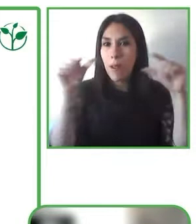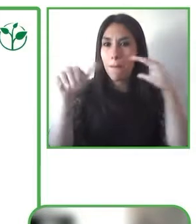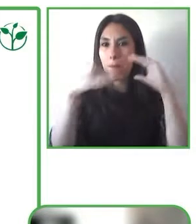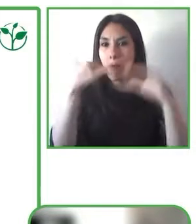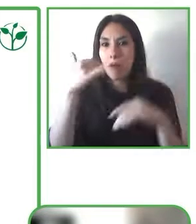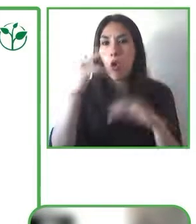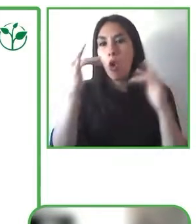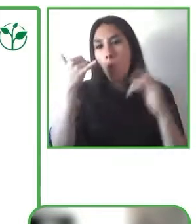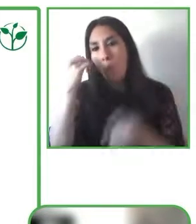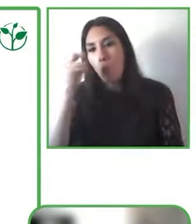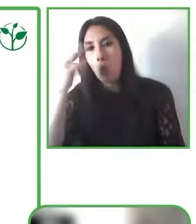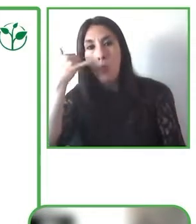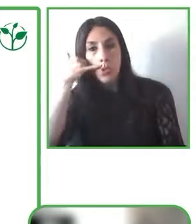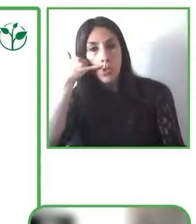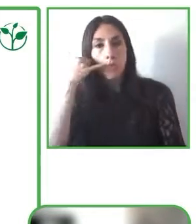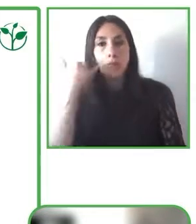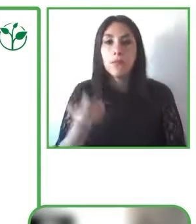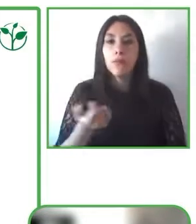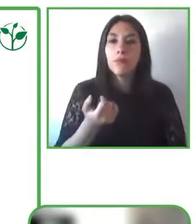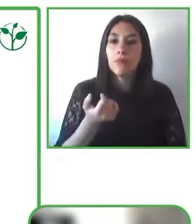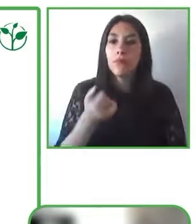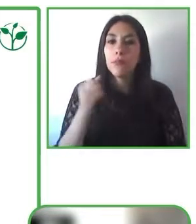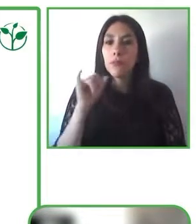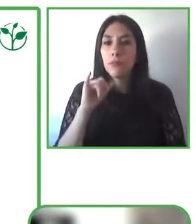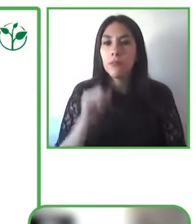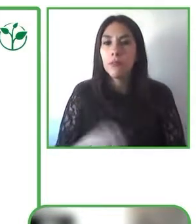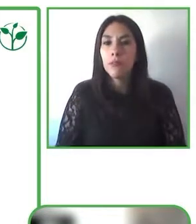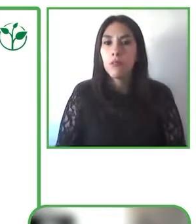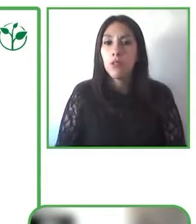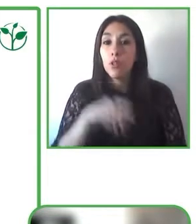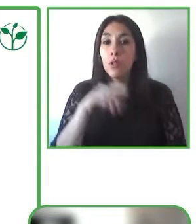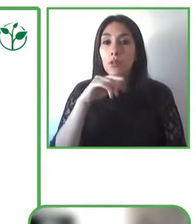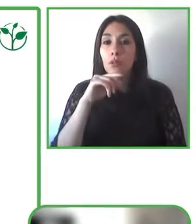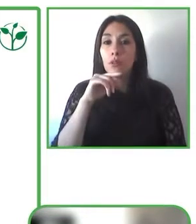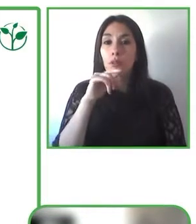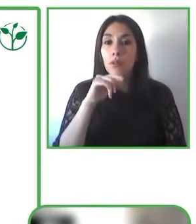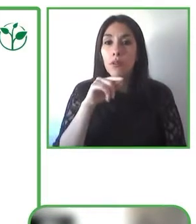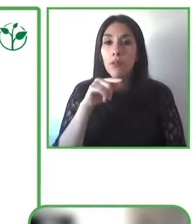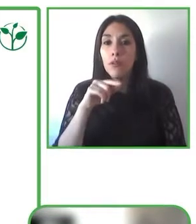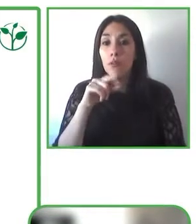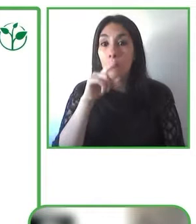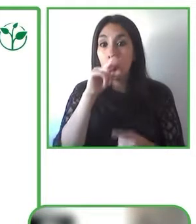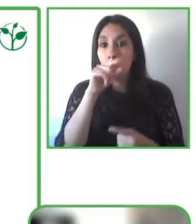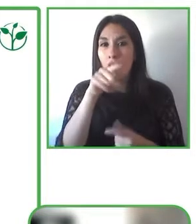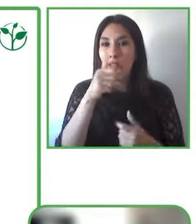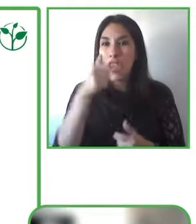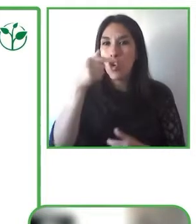myself or any of our team and direct email and we’ll get back to you as soon as possible. Thank